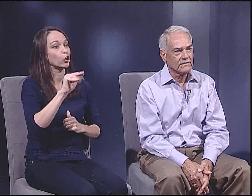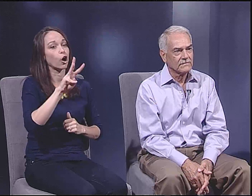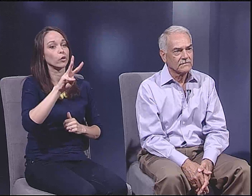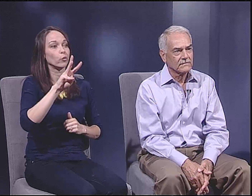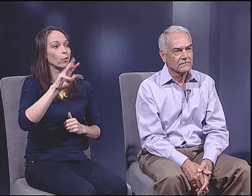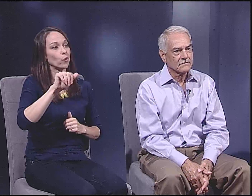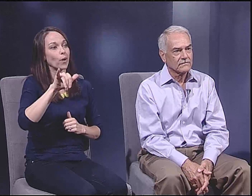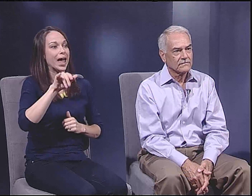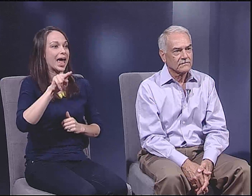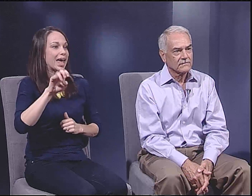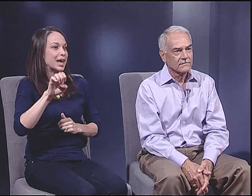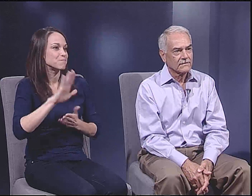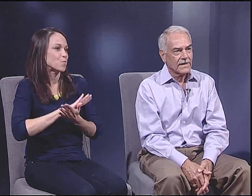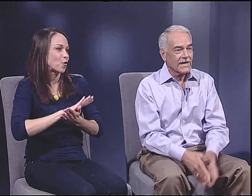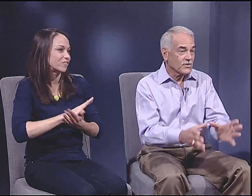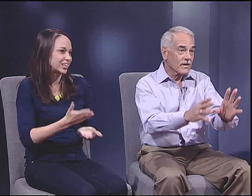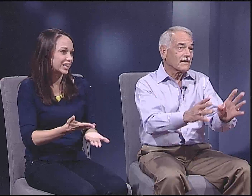than any John Wayne, Fess Parker movie.